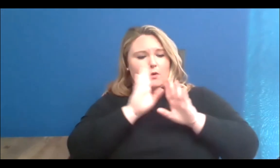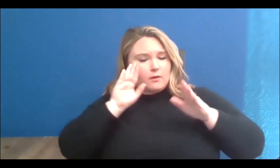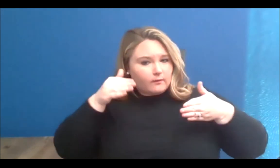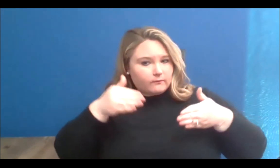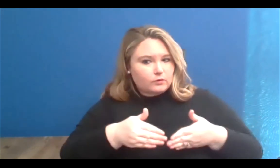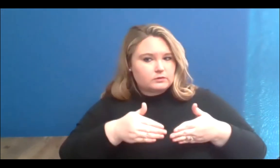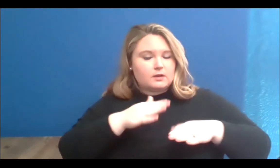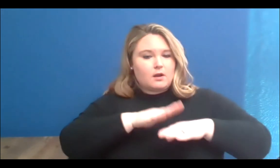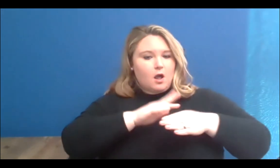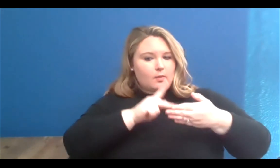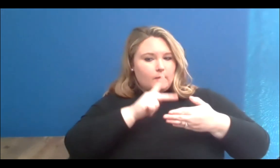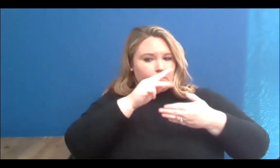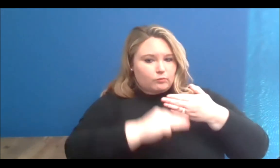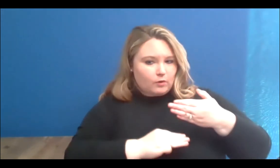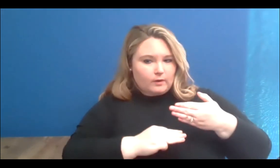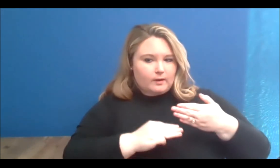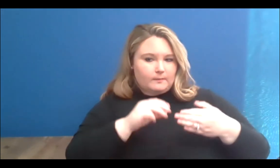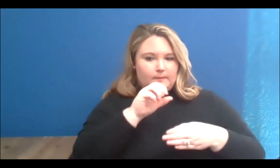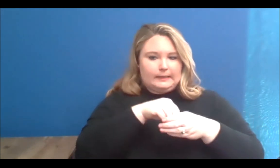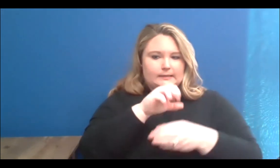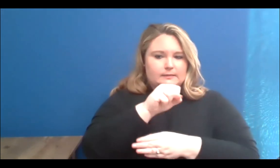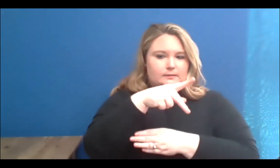is where I'm from and that is where my heart will forever be, but a lot of my